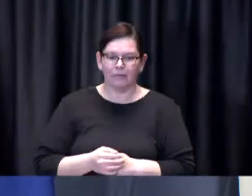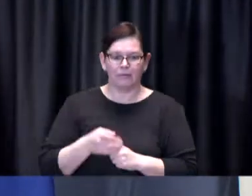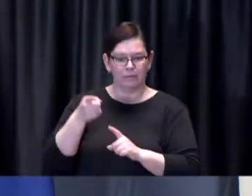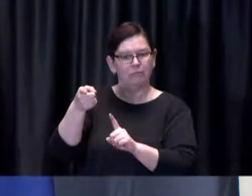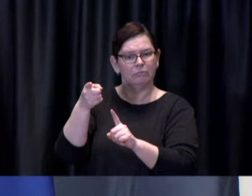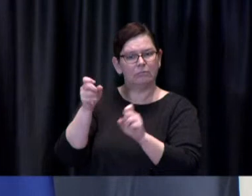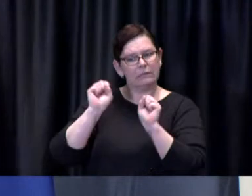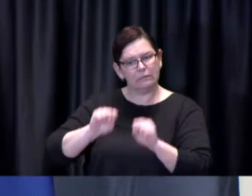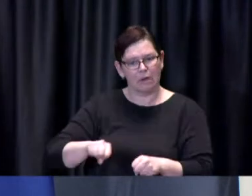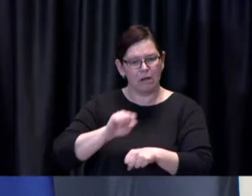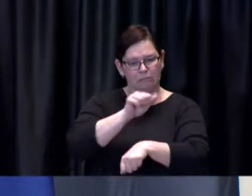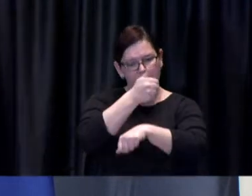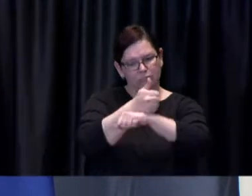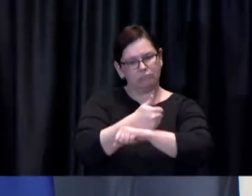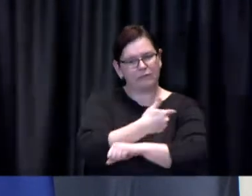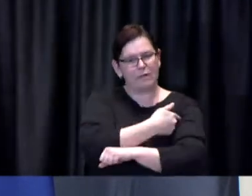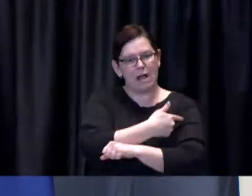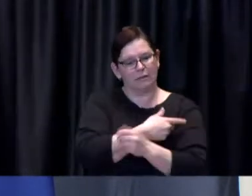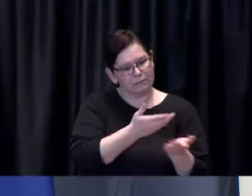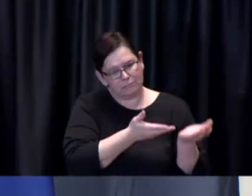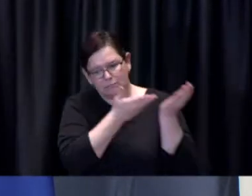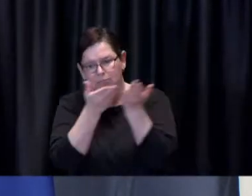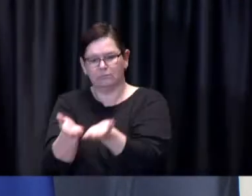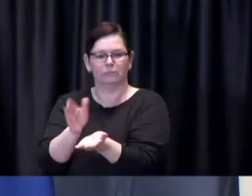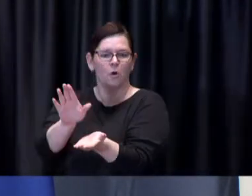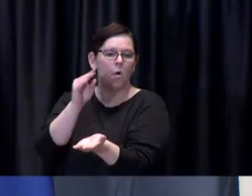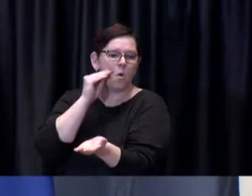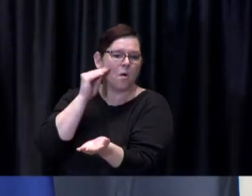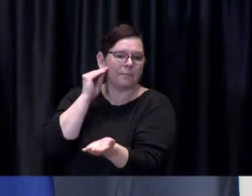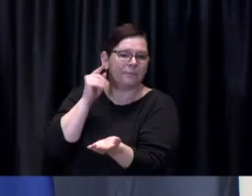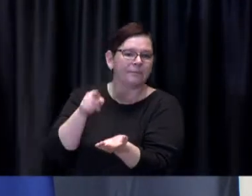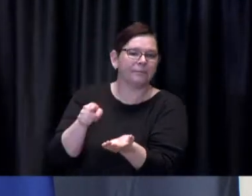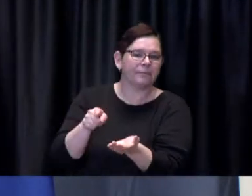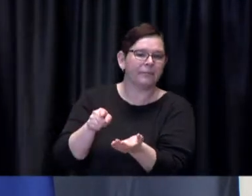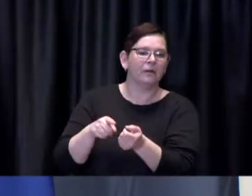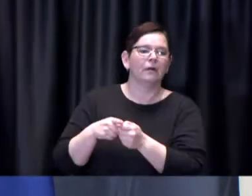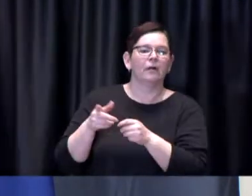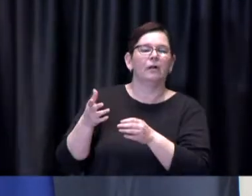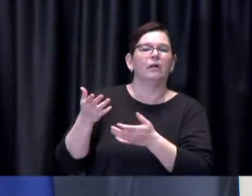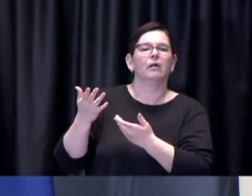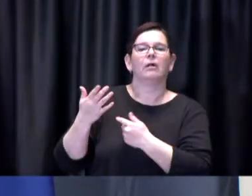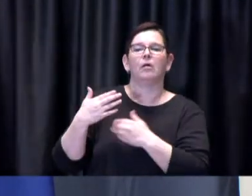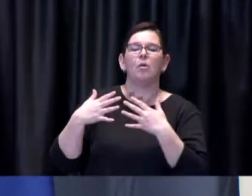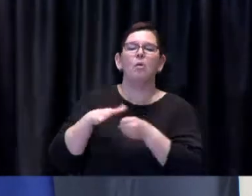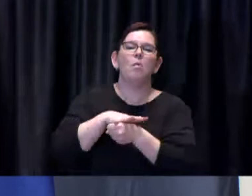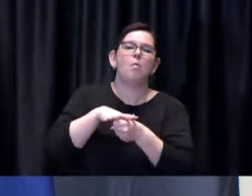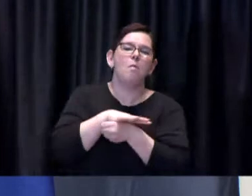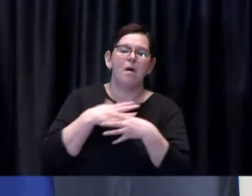Provincial Local Health LHIN and is determined by a person being a client of a publicly-funded